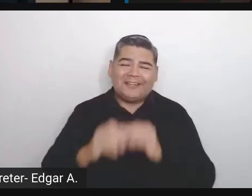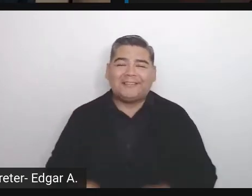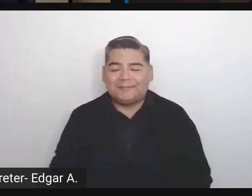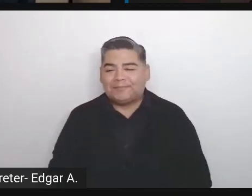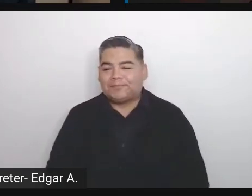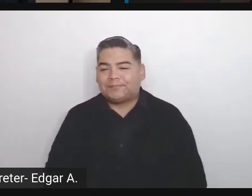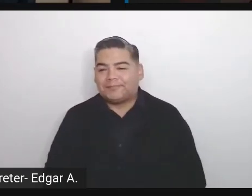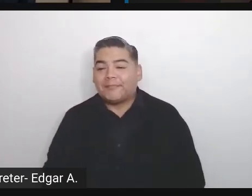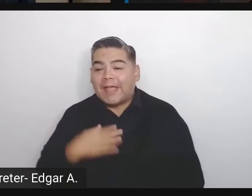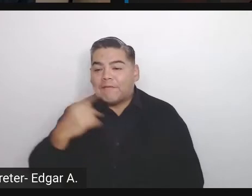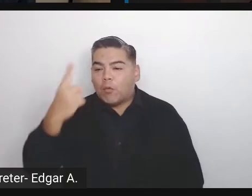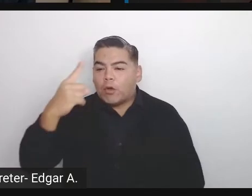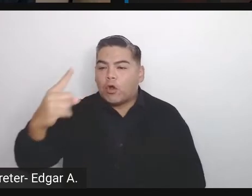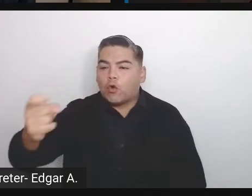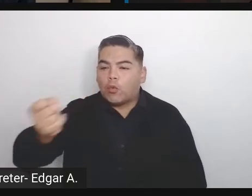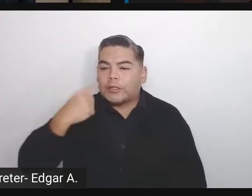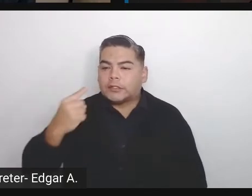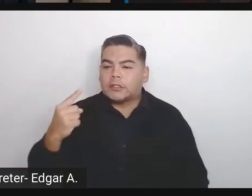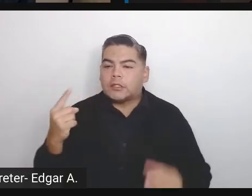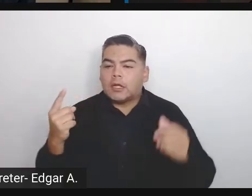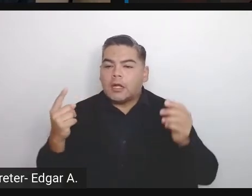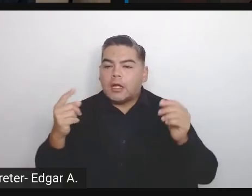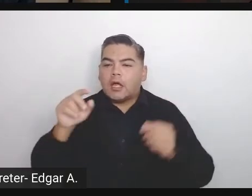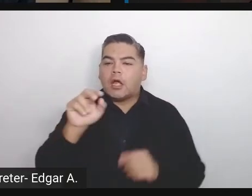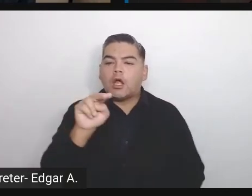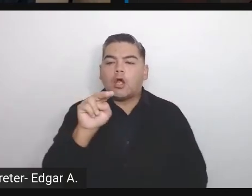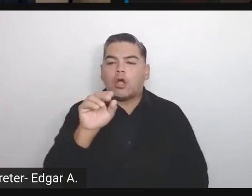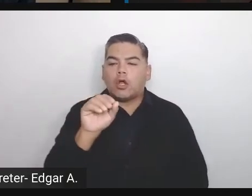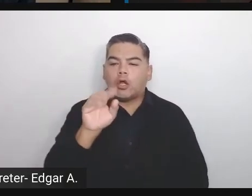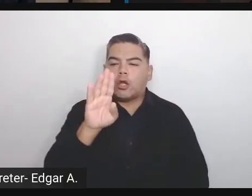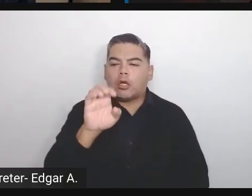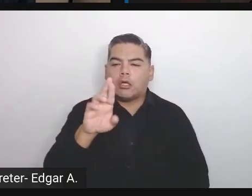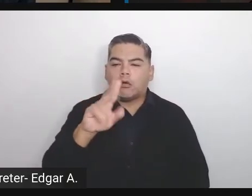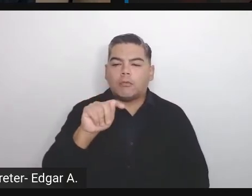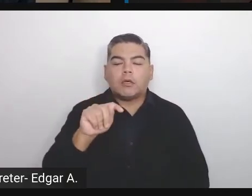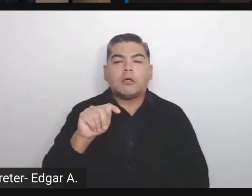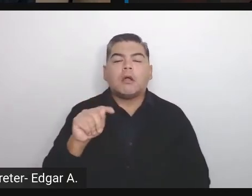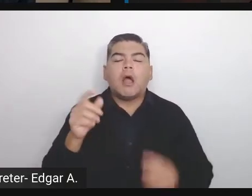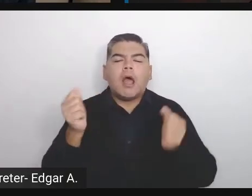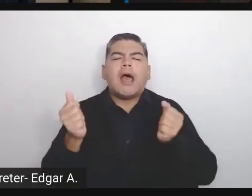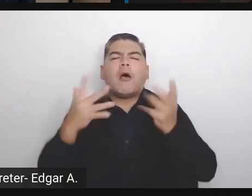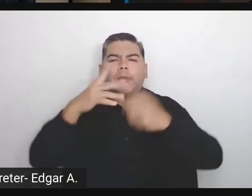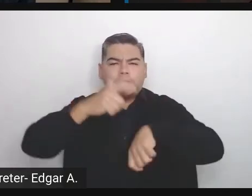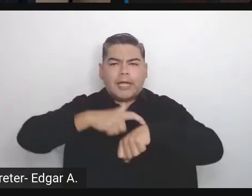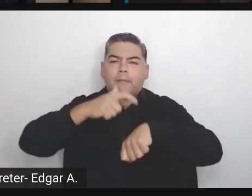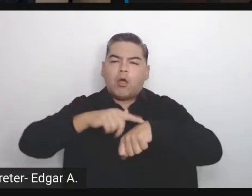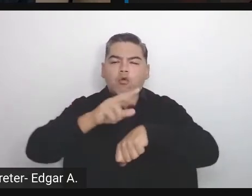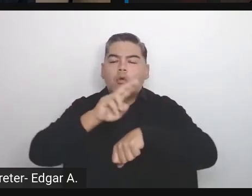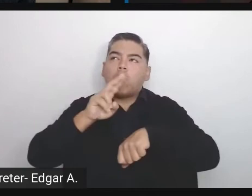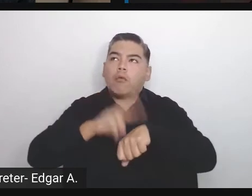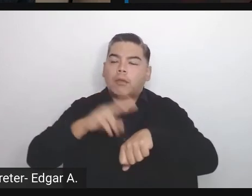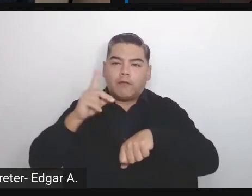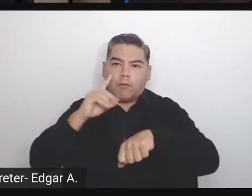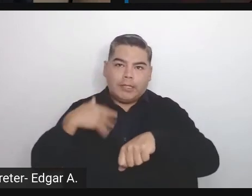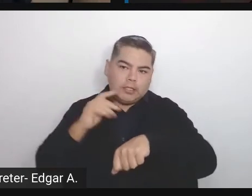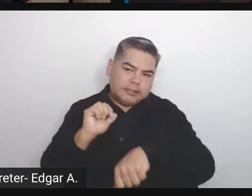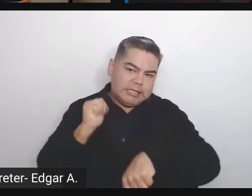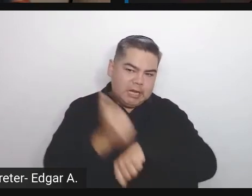How much time does it usually take to set up a basic CI/CD pipeline from scratch, which includes the accessibility testing,